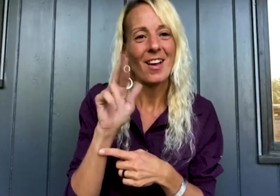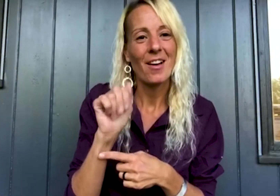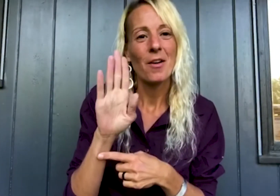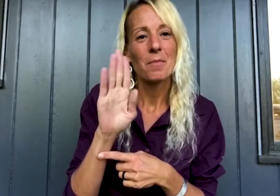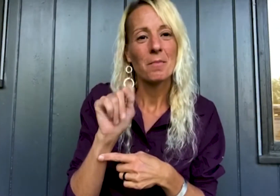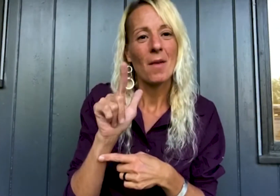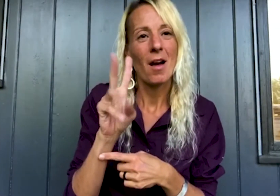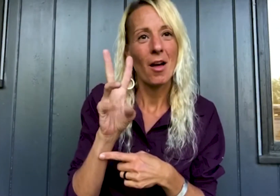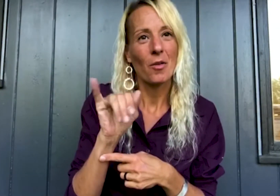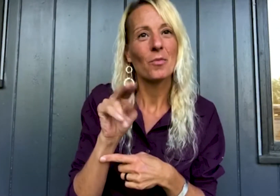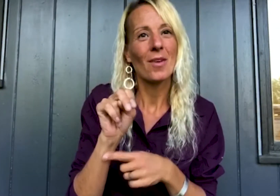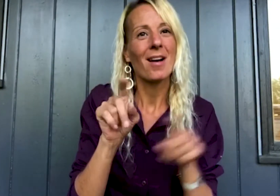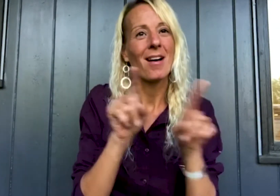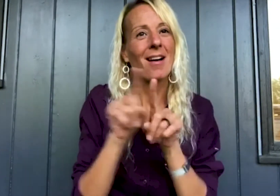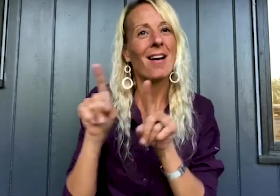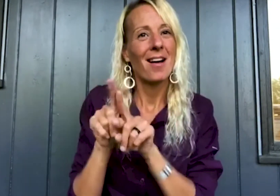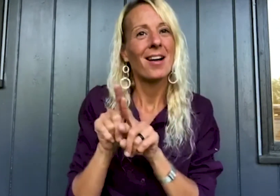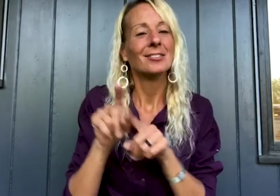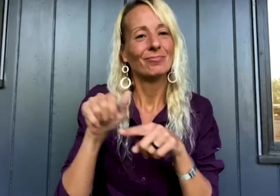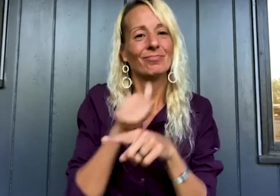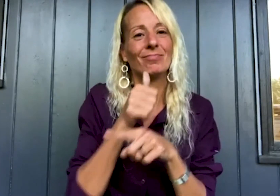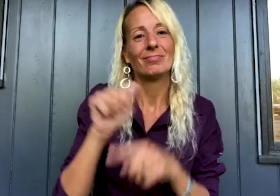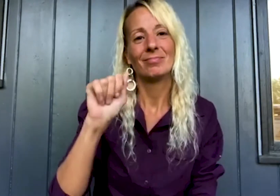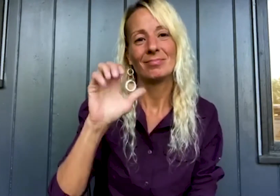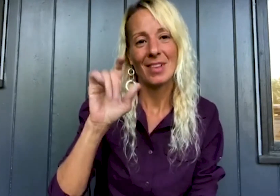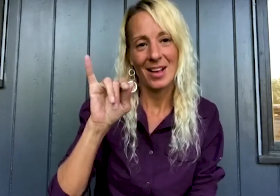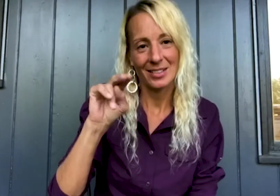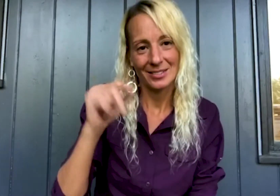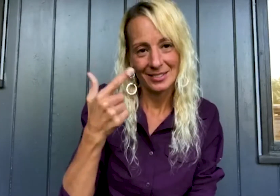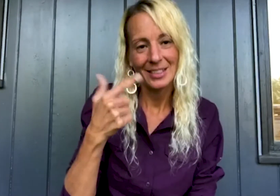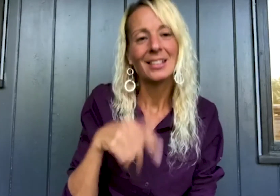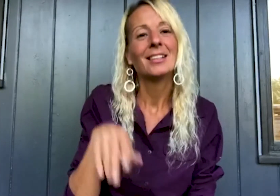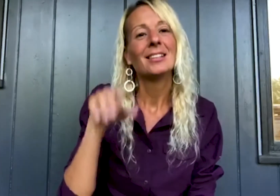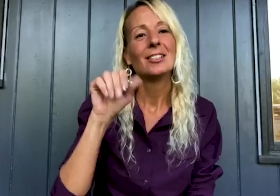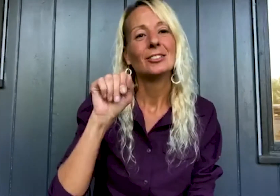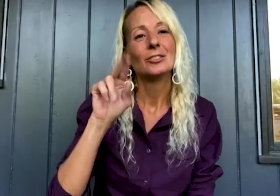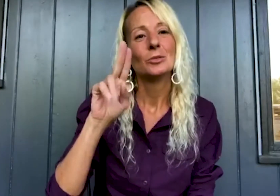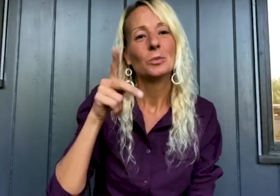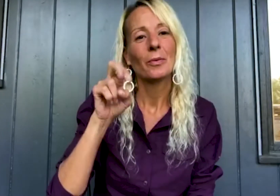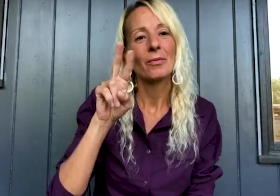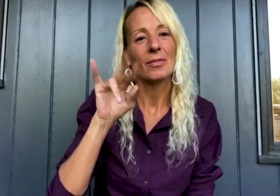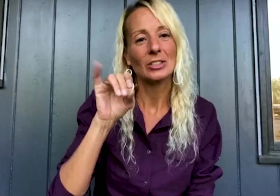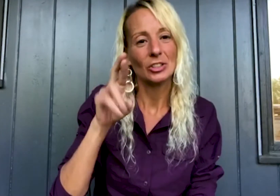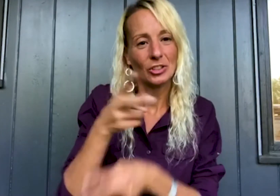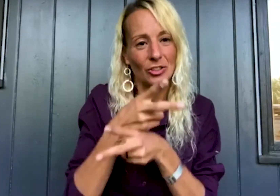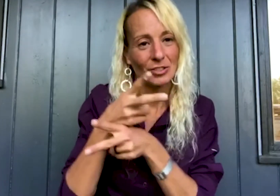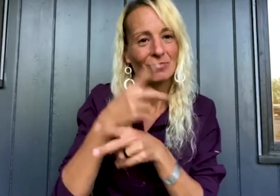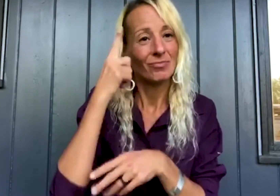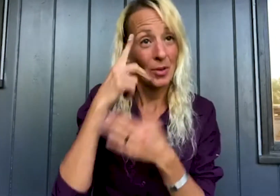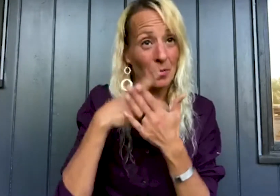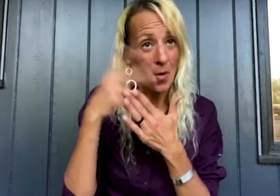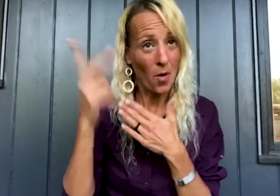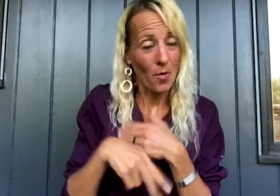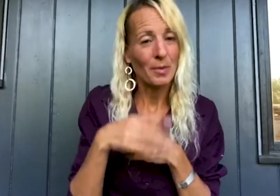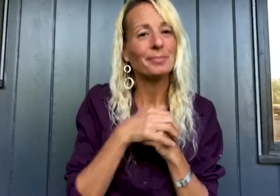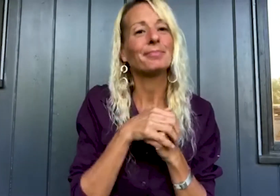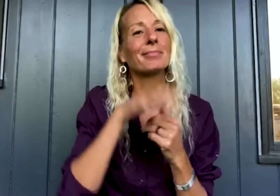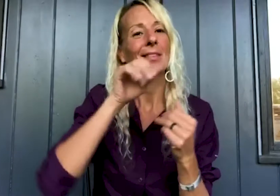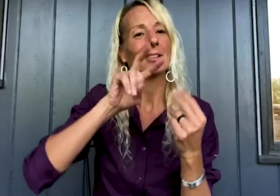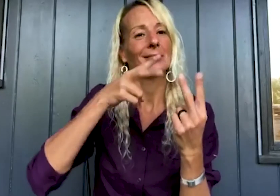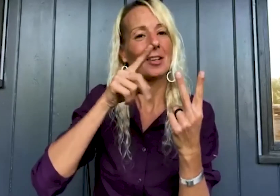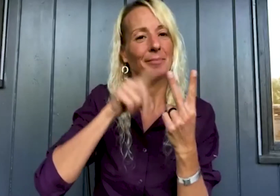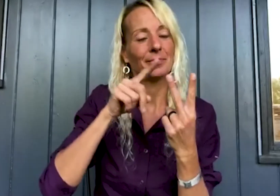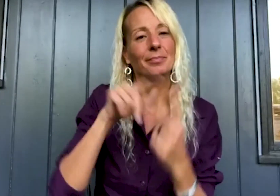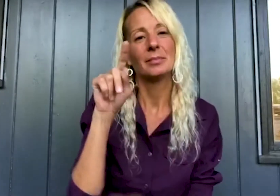Clara Baldwin has been selected to serve as Acting AKSD Supervisor